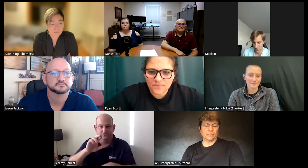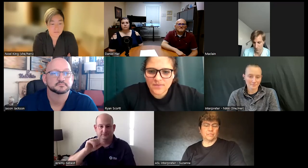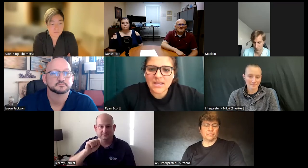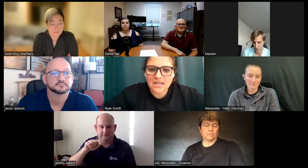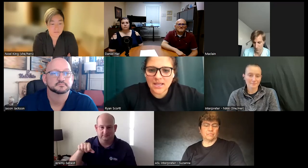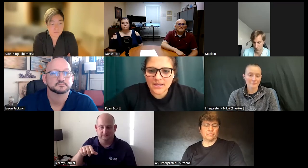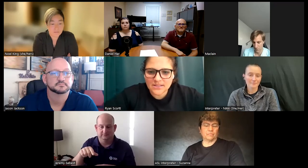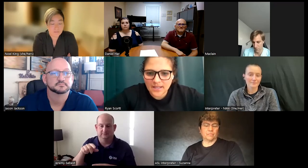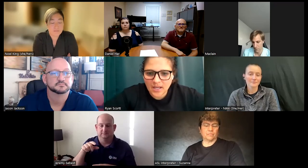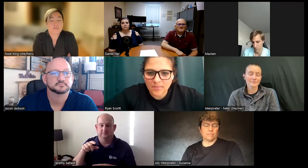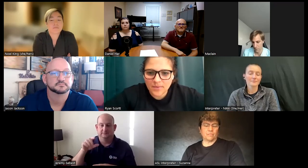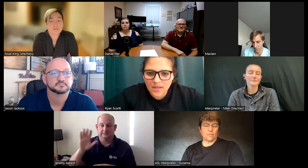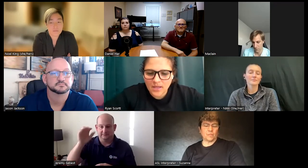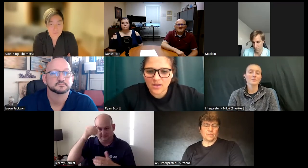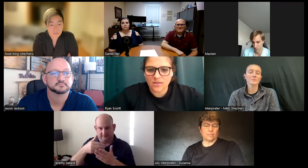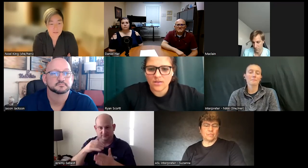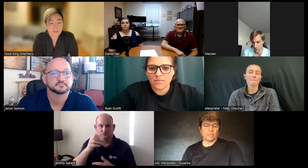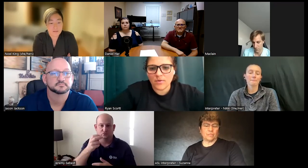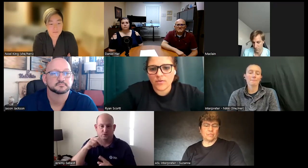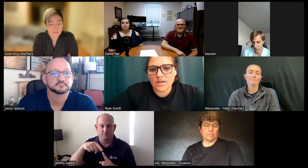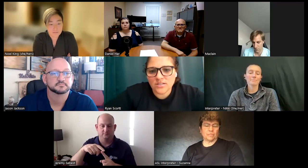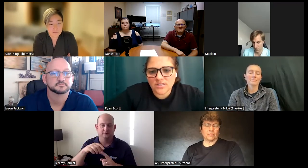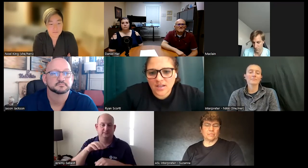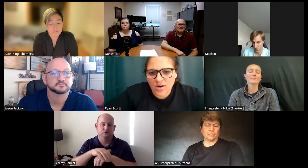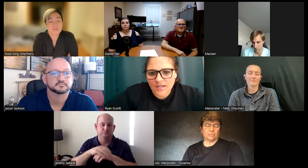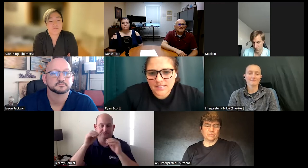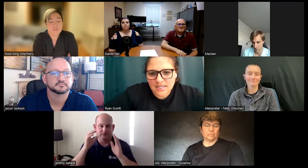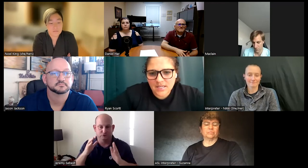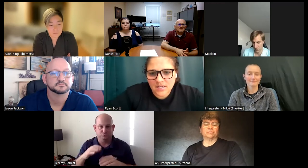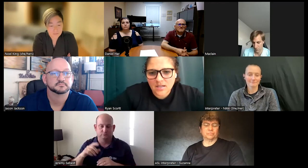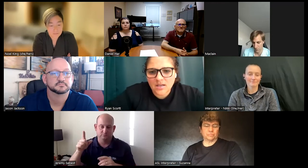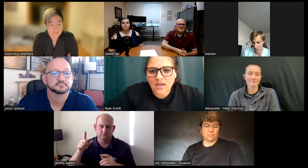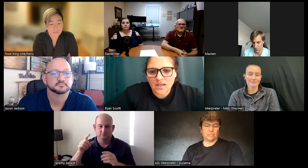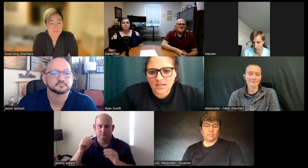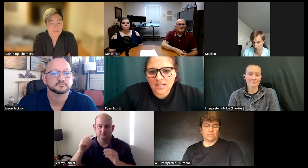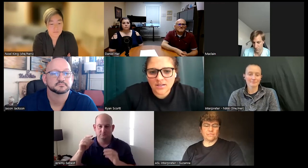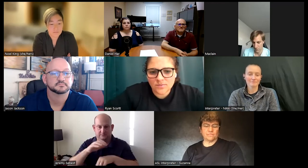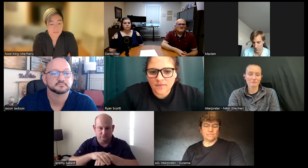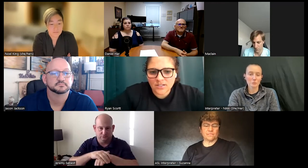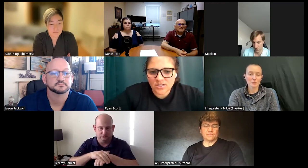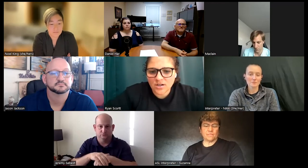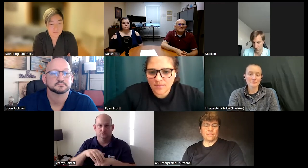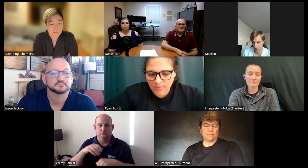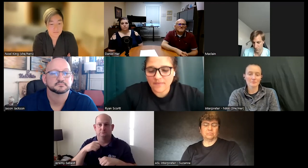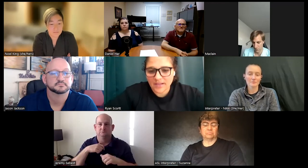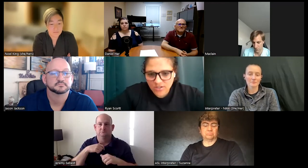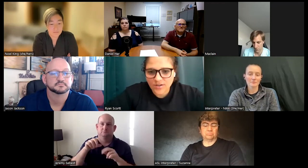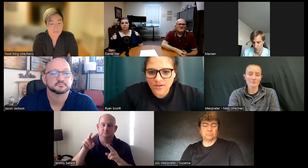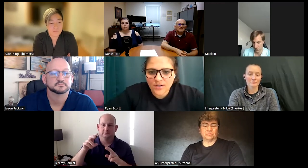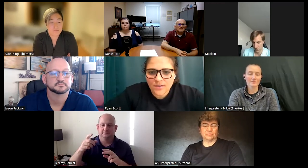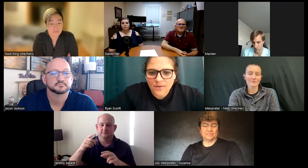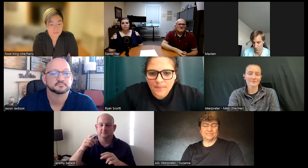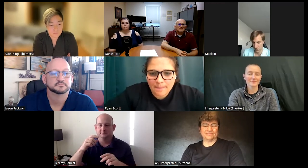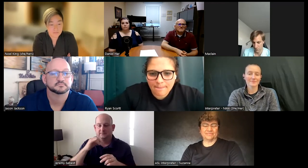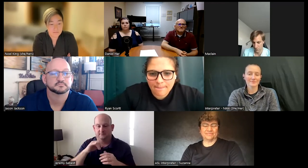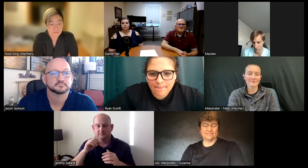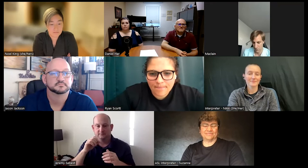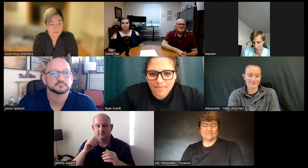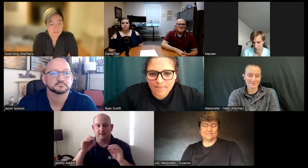he has set up uh the Performing Arts at RIT and English professor professor